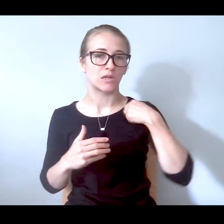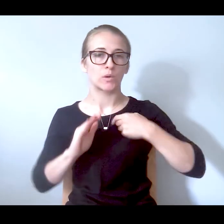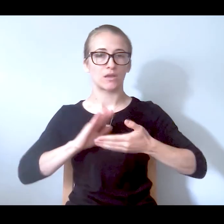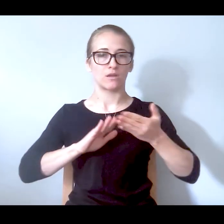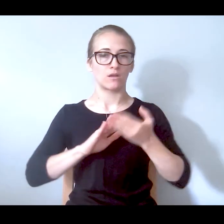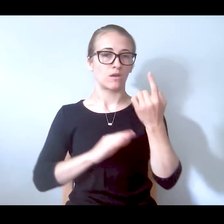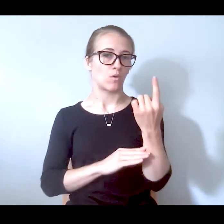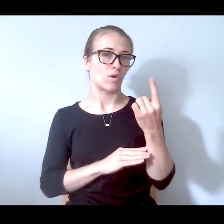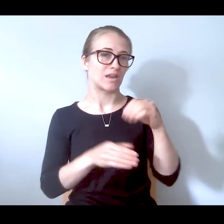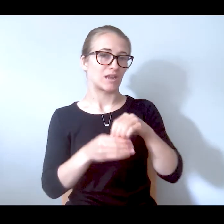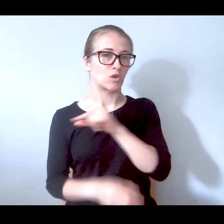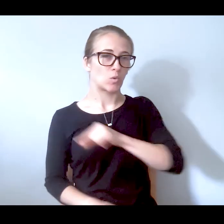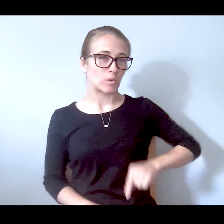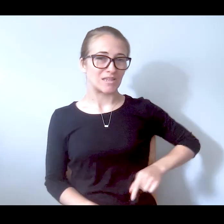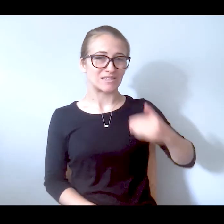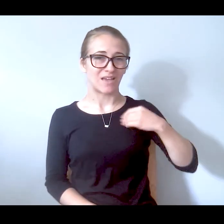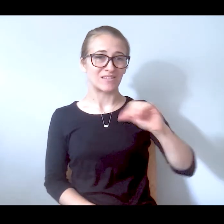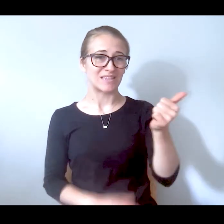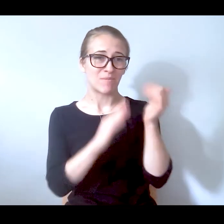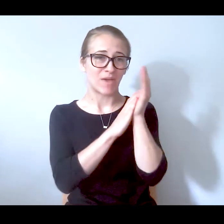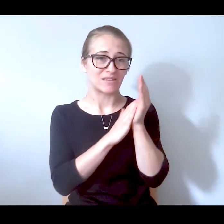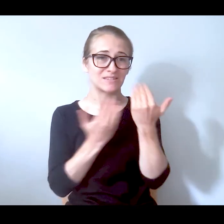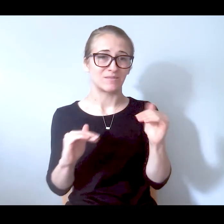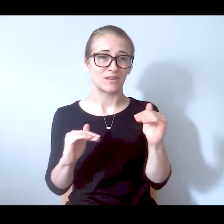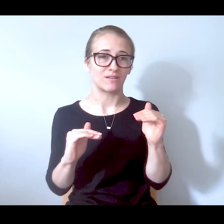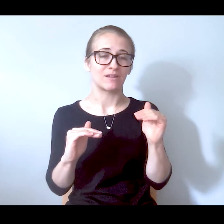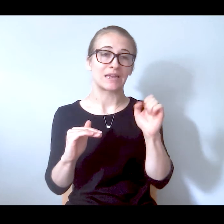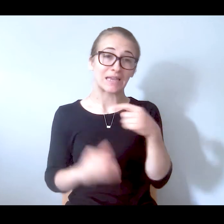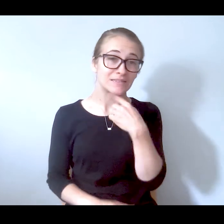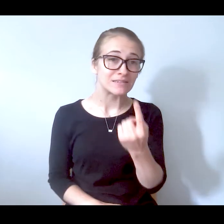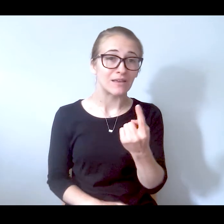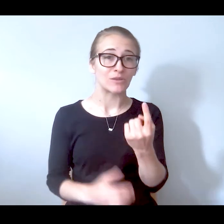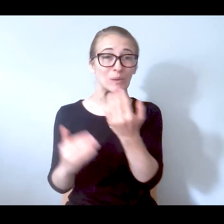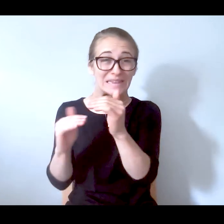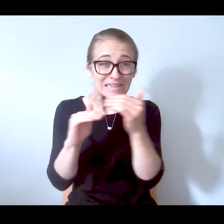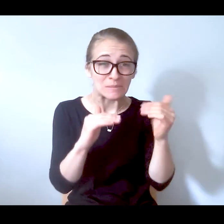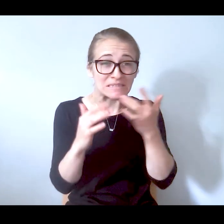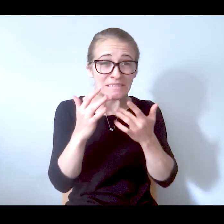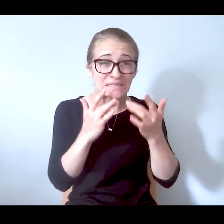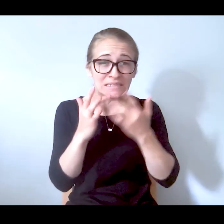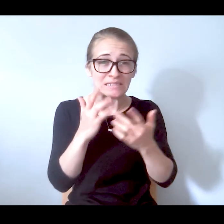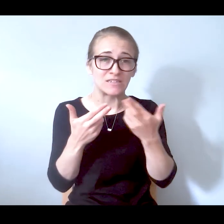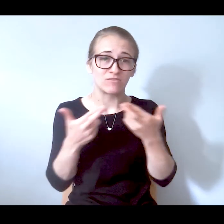We operate the one in Queens and it's only 10 beds so that can tell you how limited that resource is.